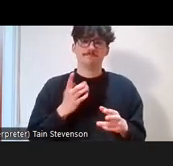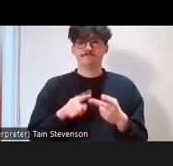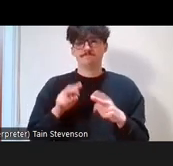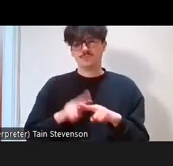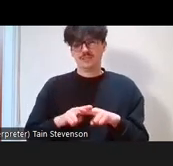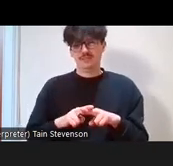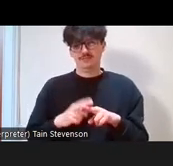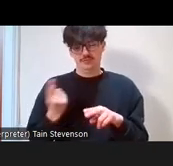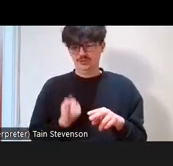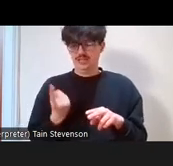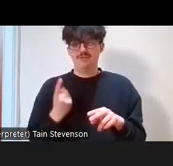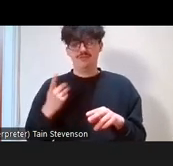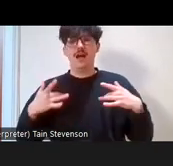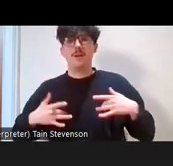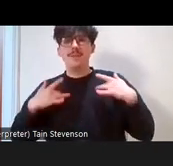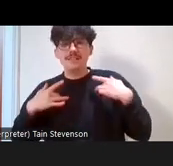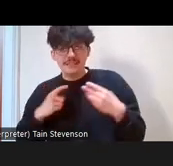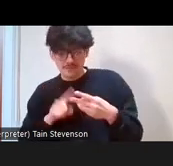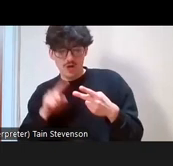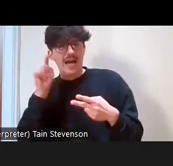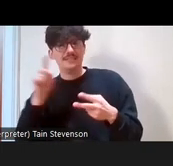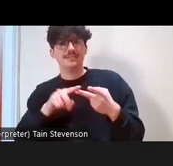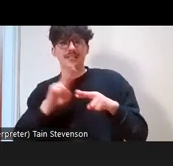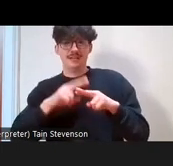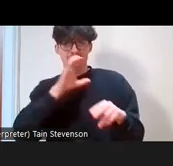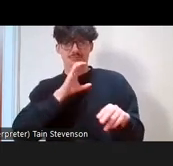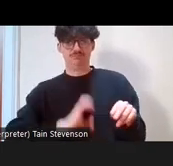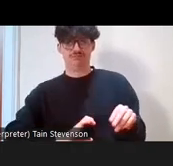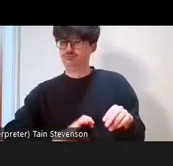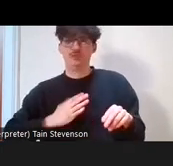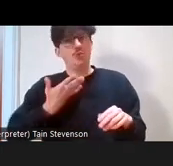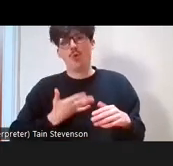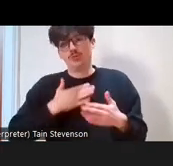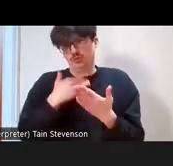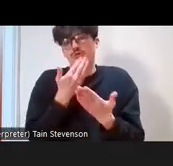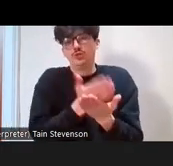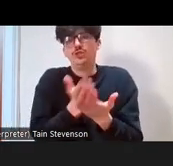about, you know, ideas you have or you know if you're interviewing people for volunteer roles,